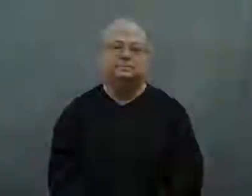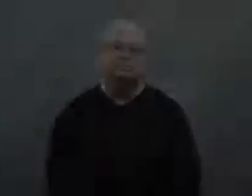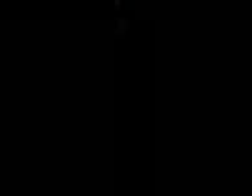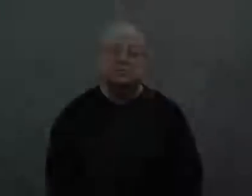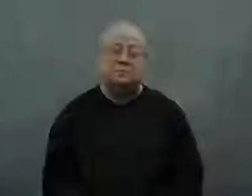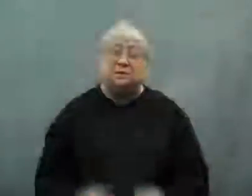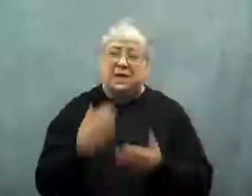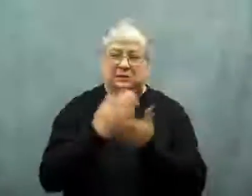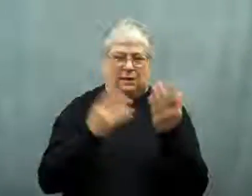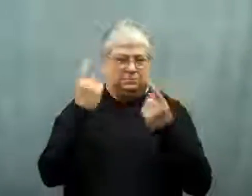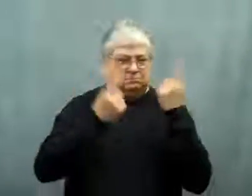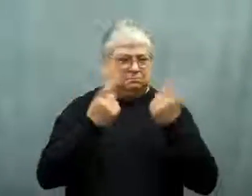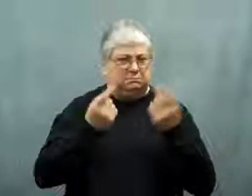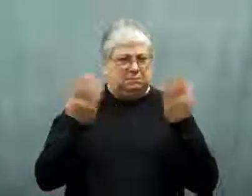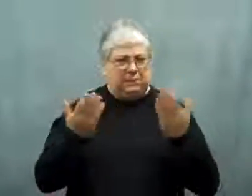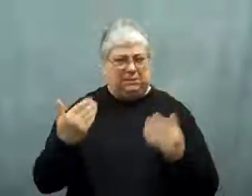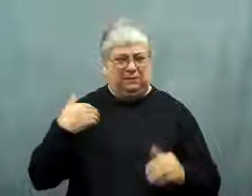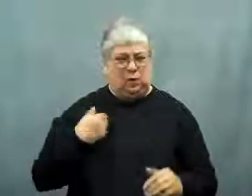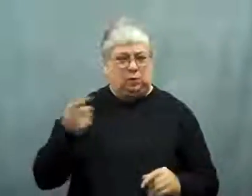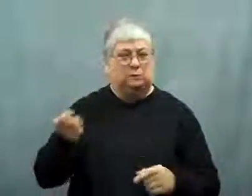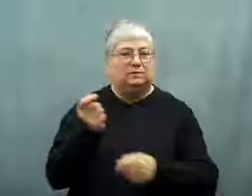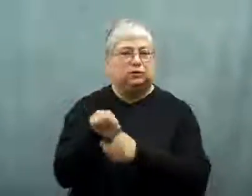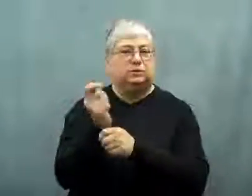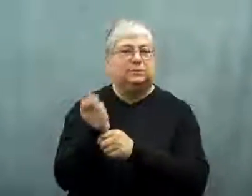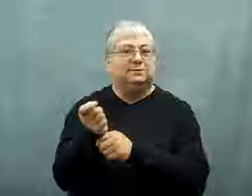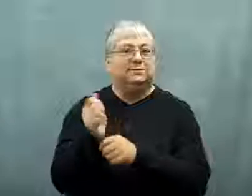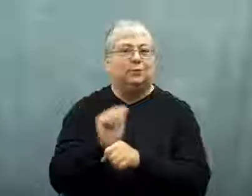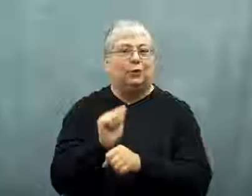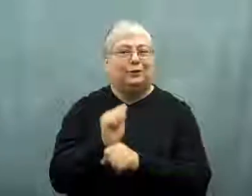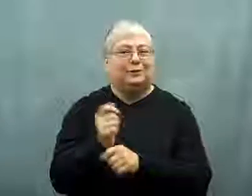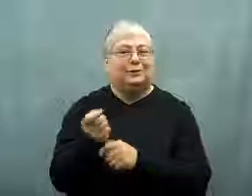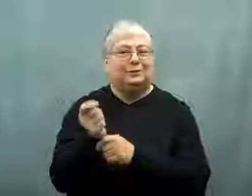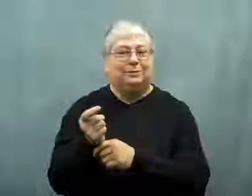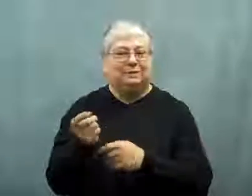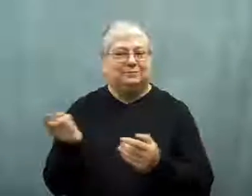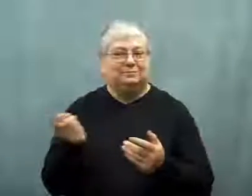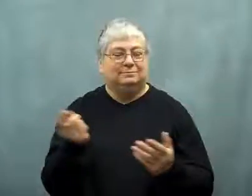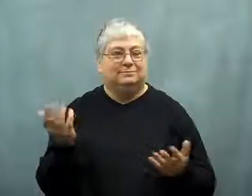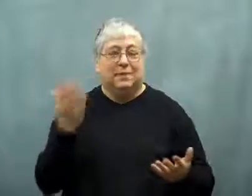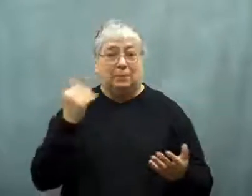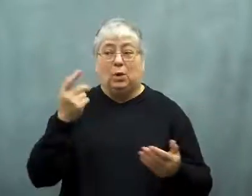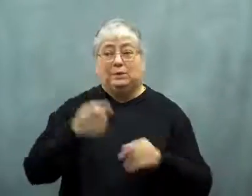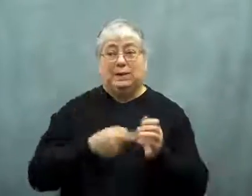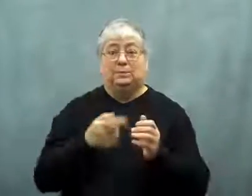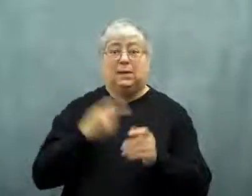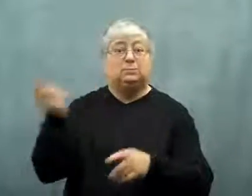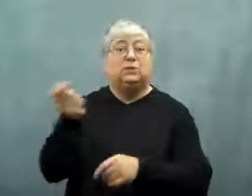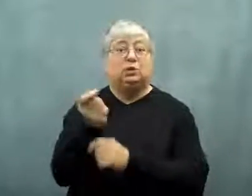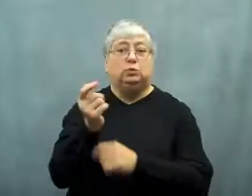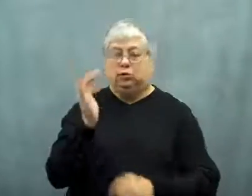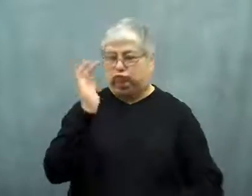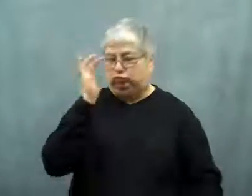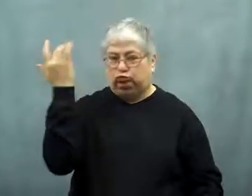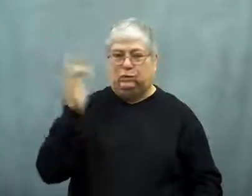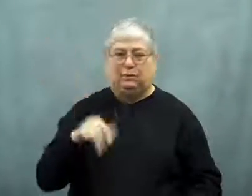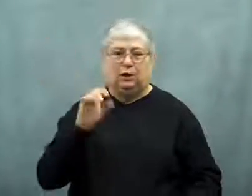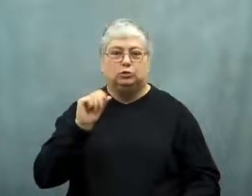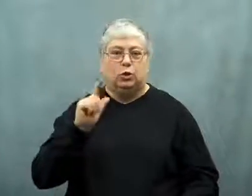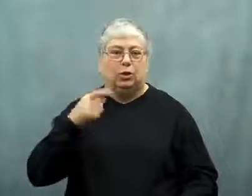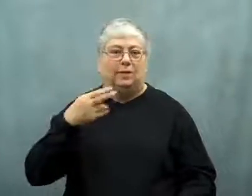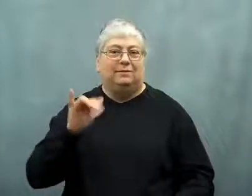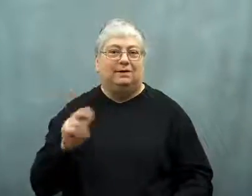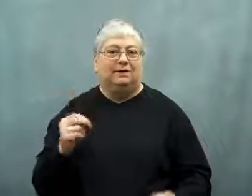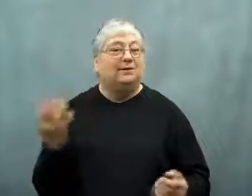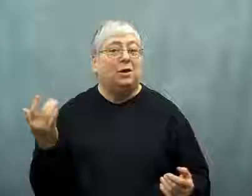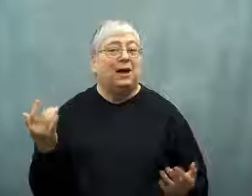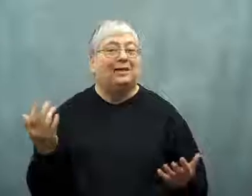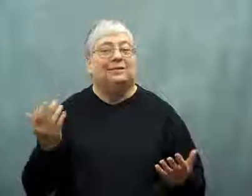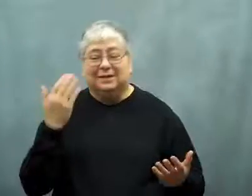Some speculate that commercial fishermen may be responsible.